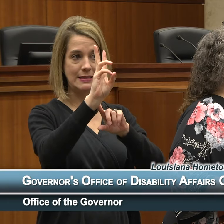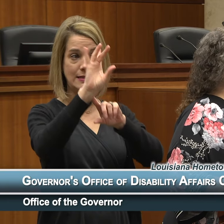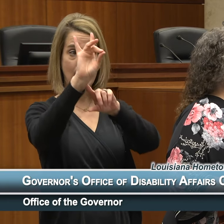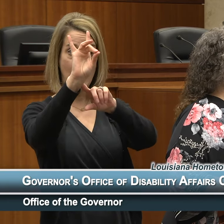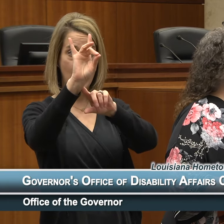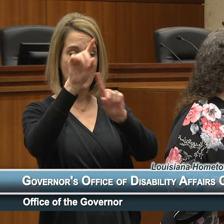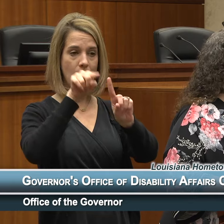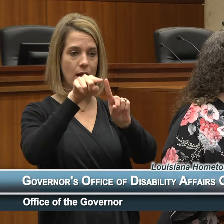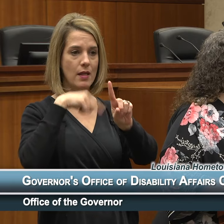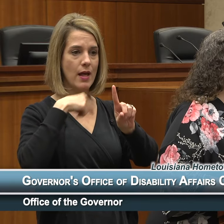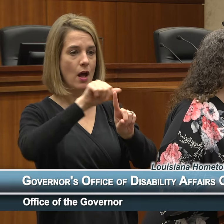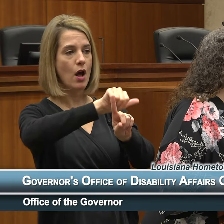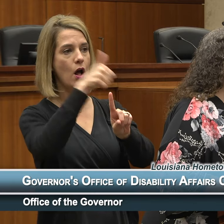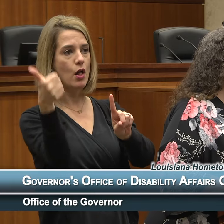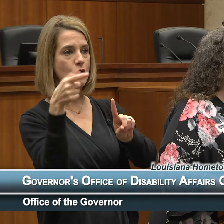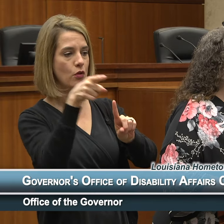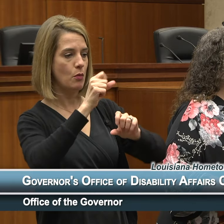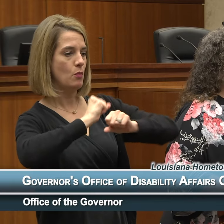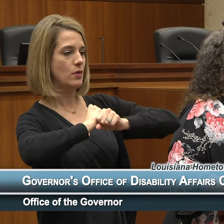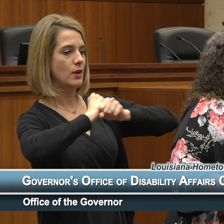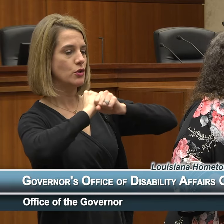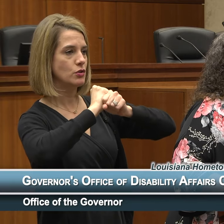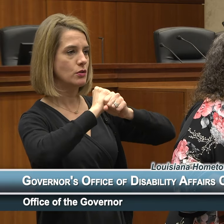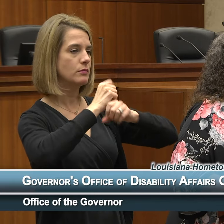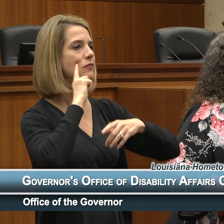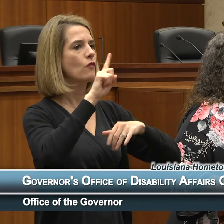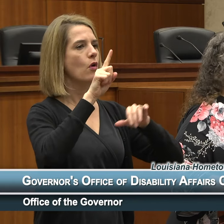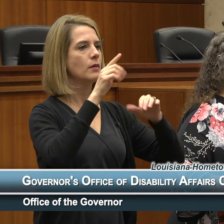with the Architectural Barriers Act. The ABA was